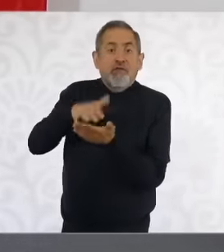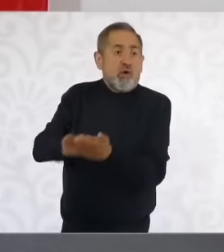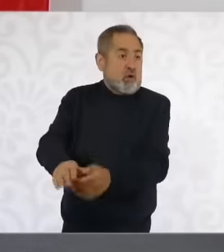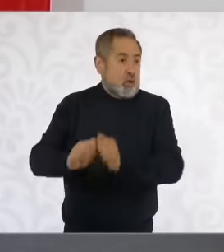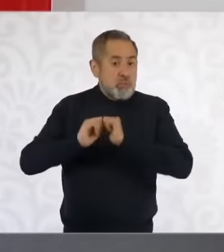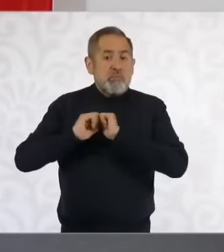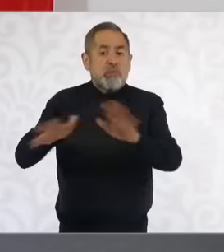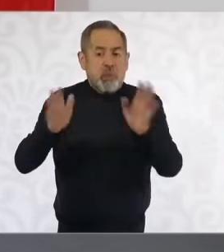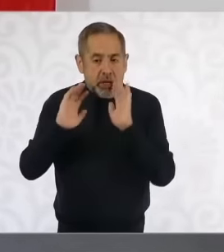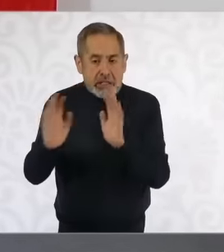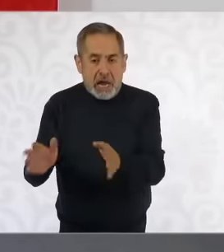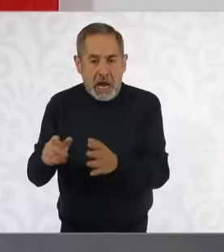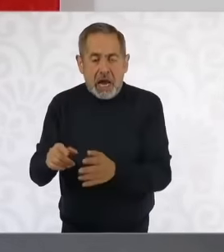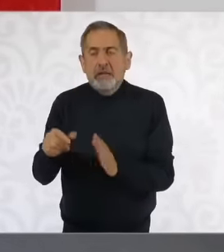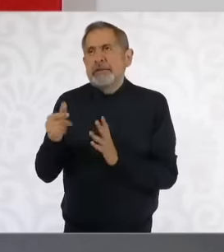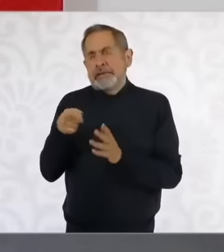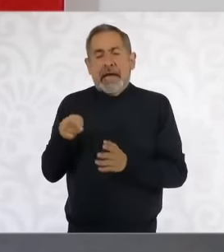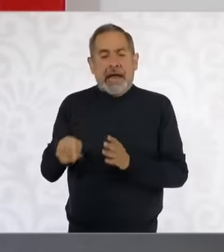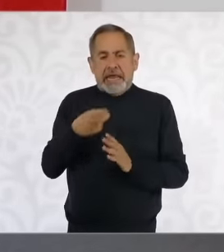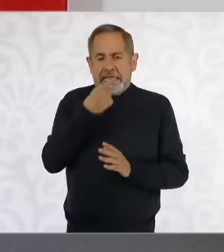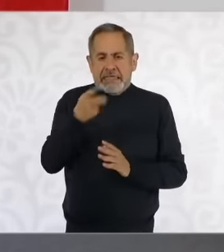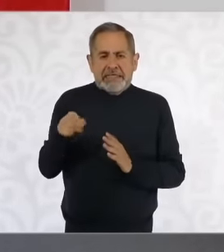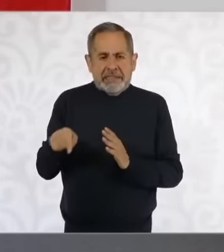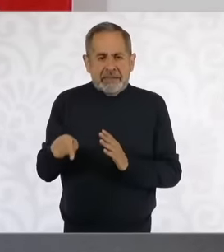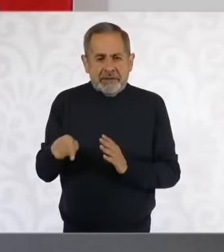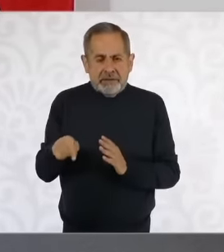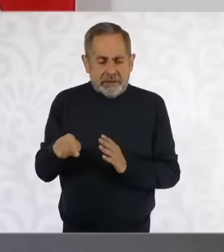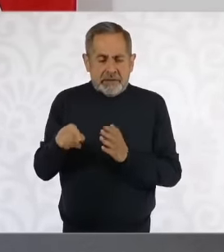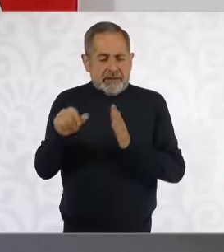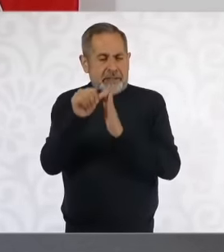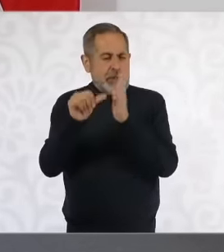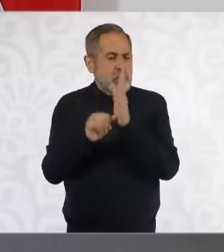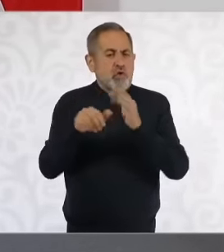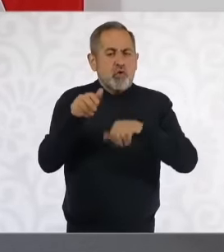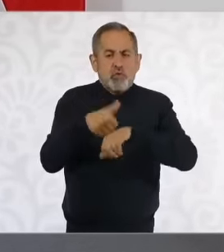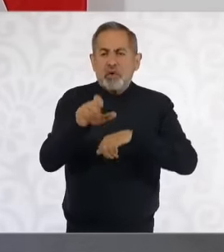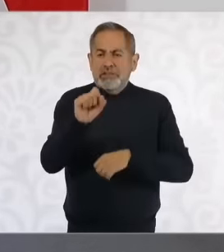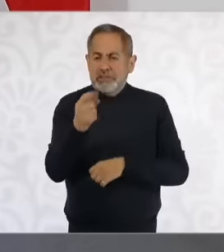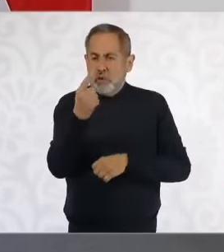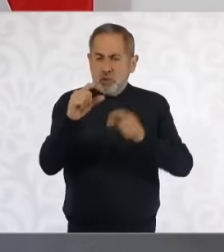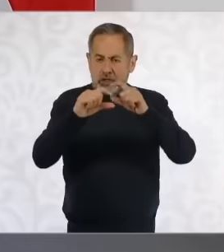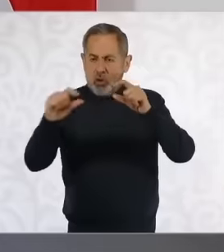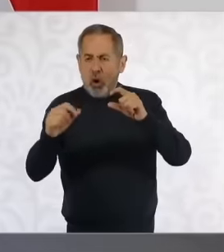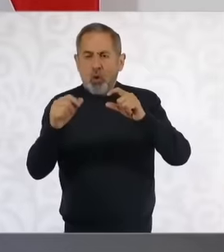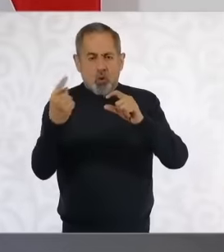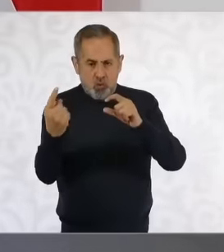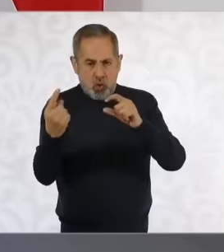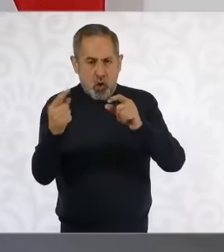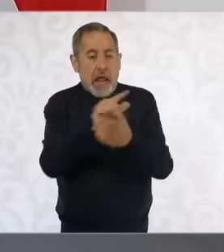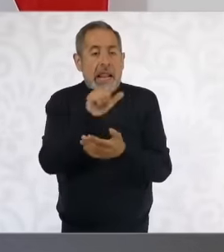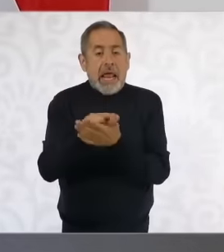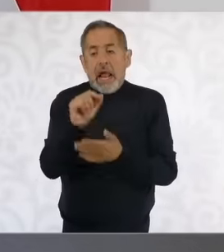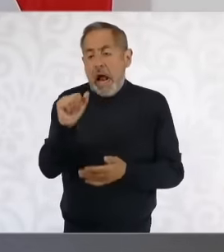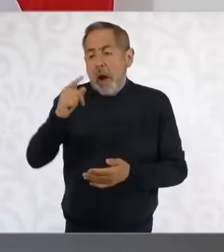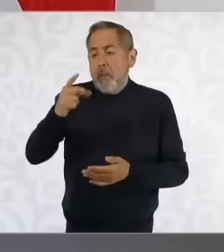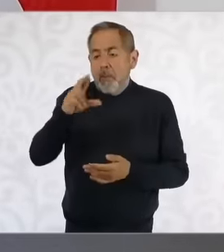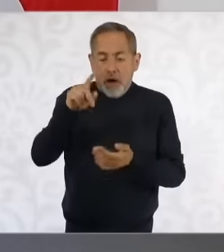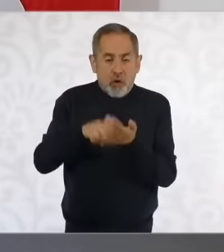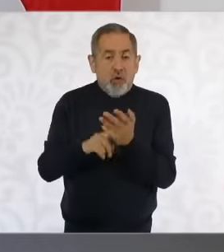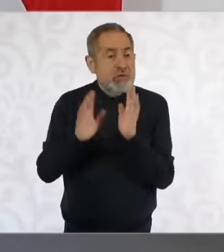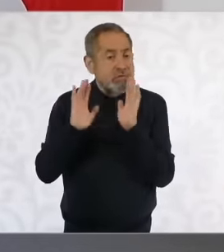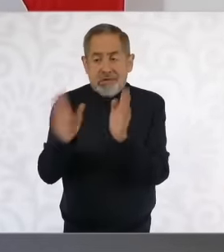the article or paragraph one of article 61 of the Amparo Law today is constitutional.